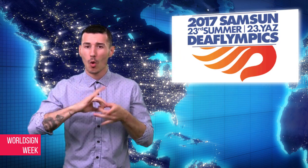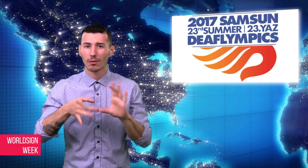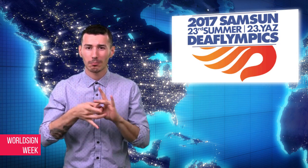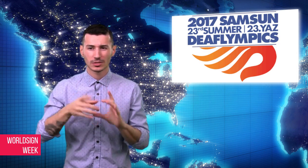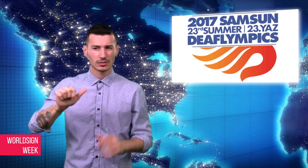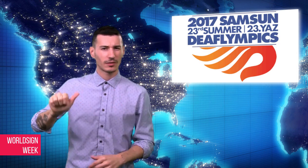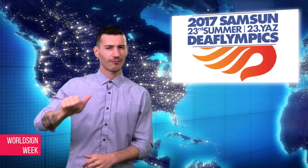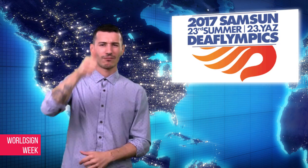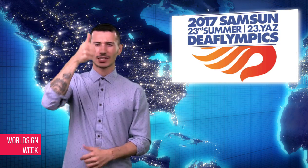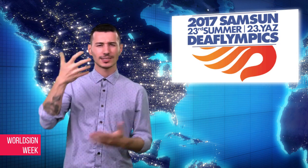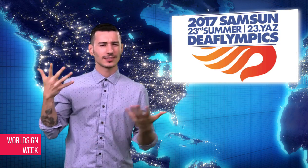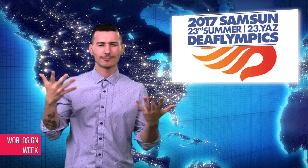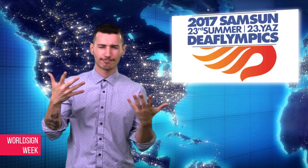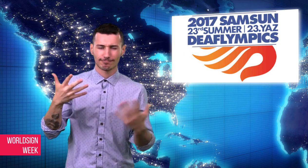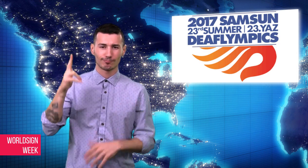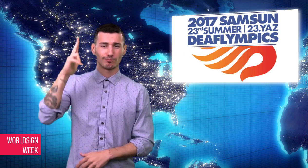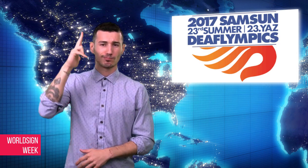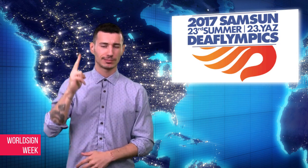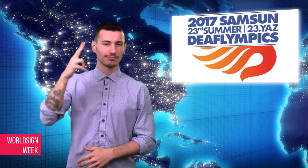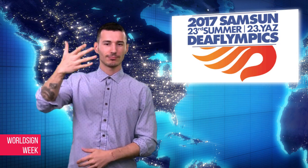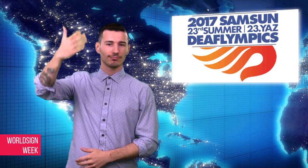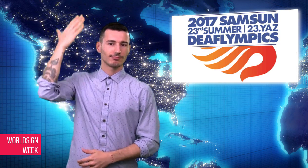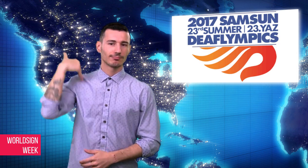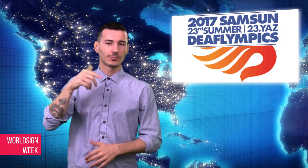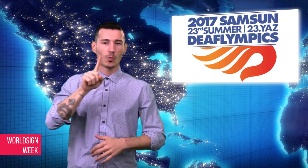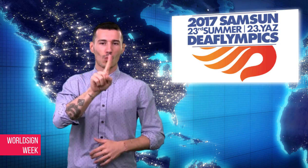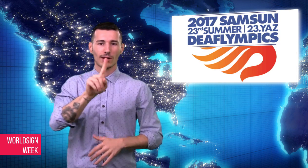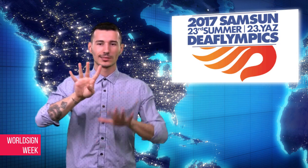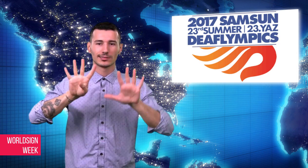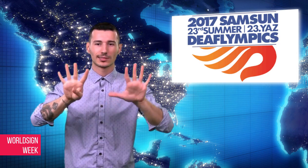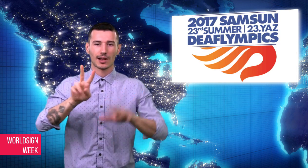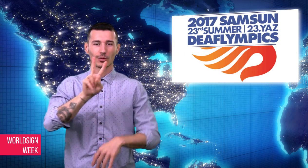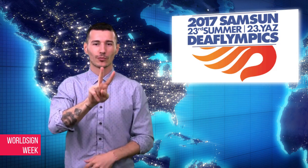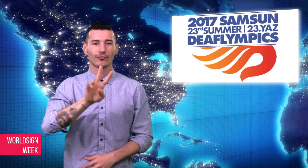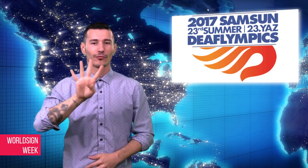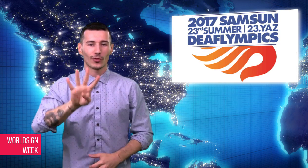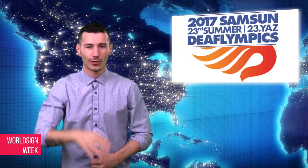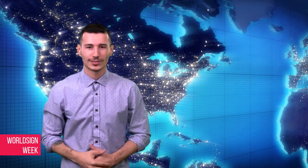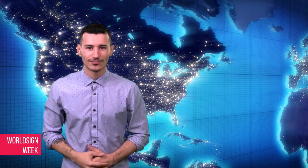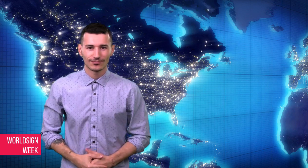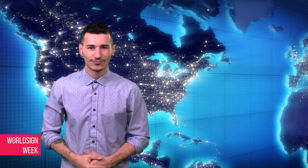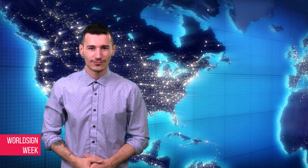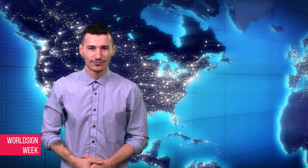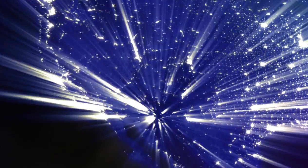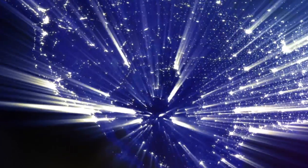The first event was held in 1924.